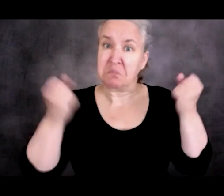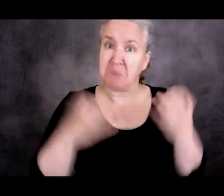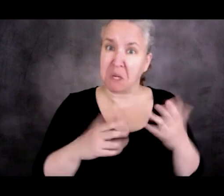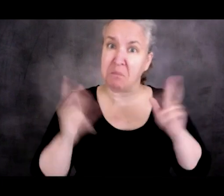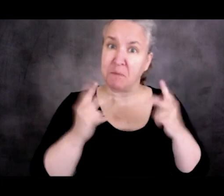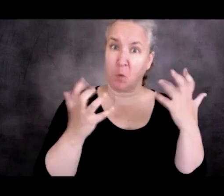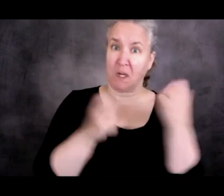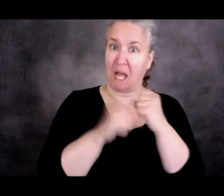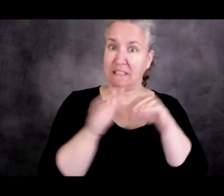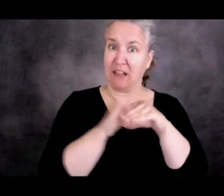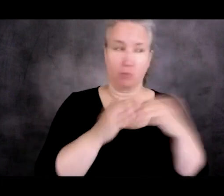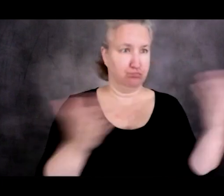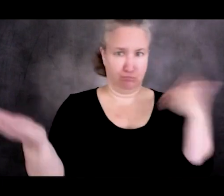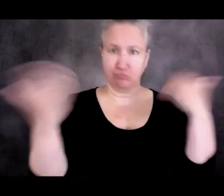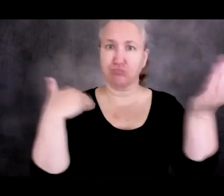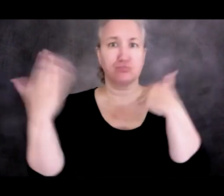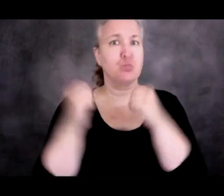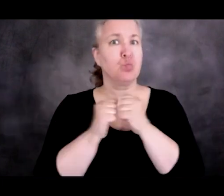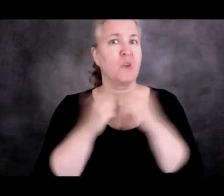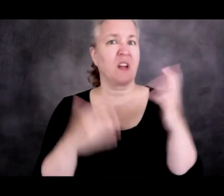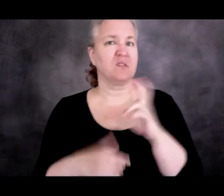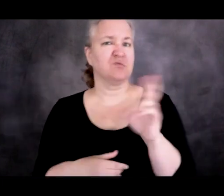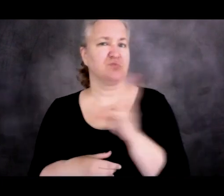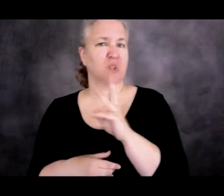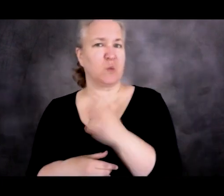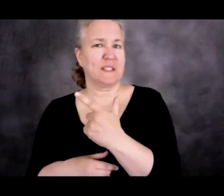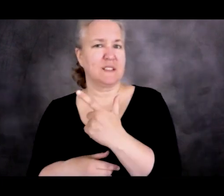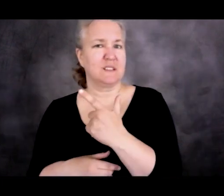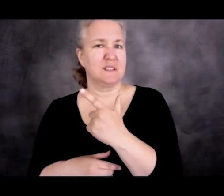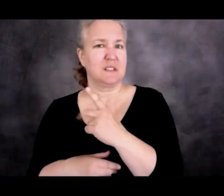without having a consequential rise in right-wing populism.